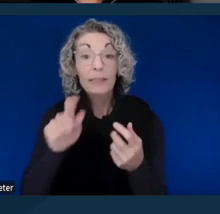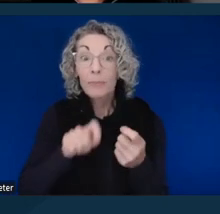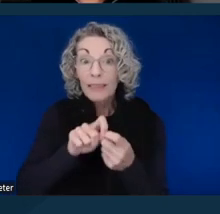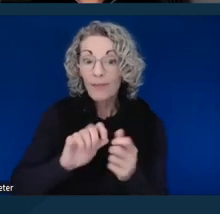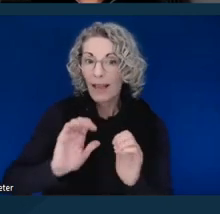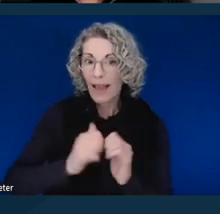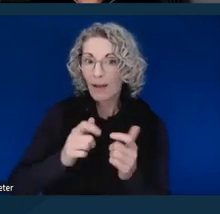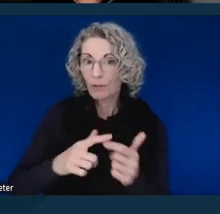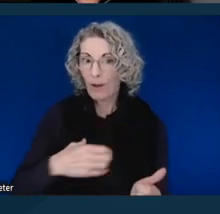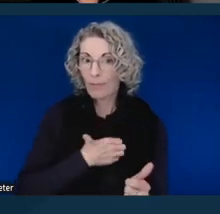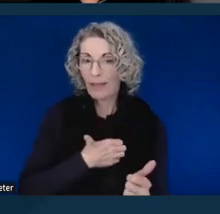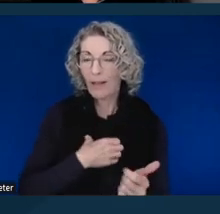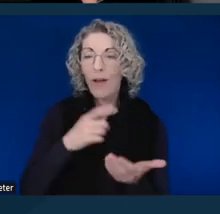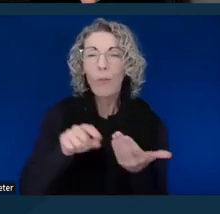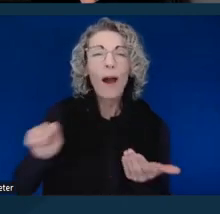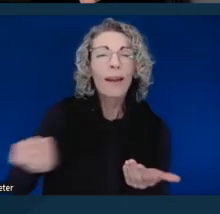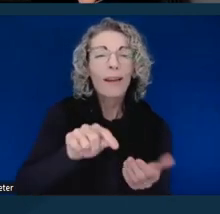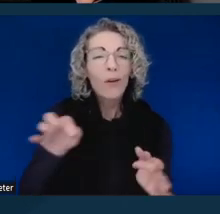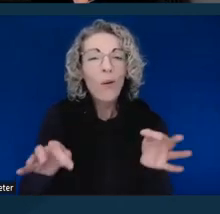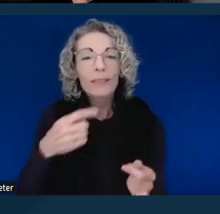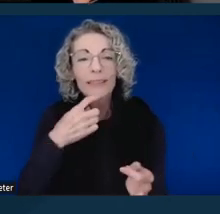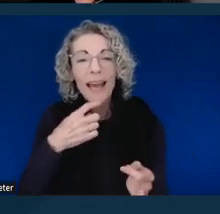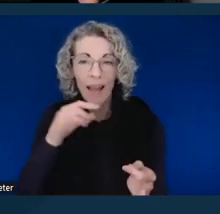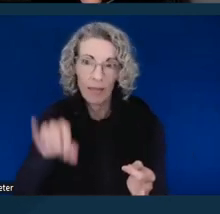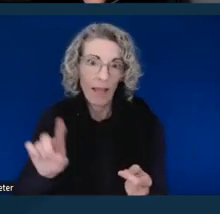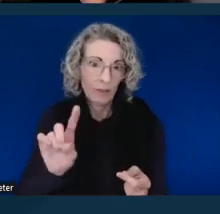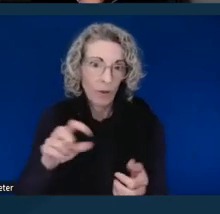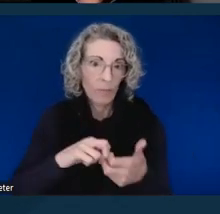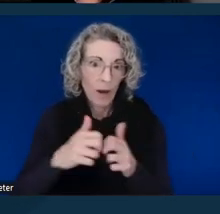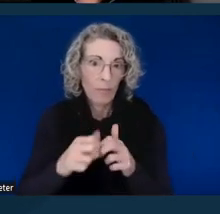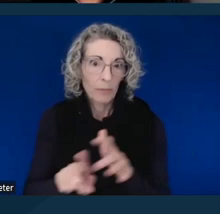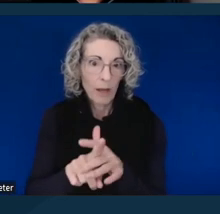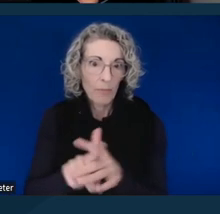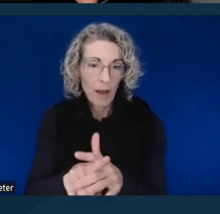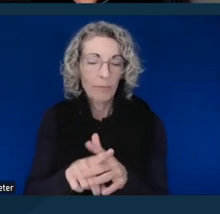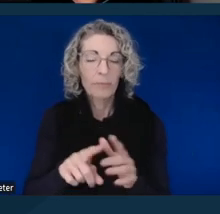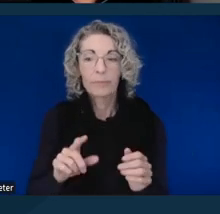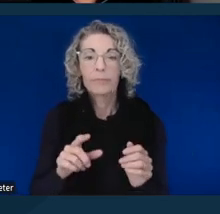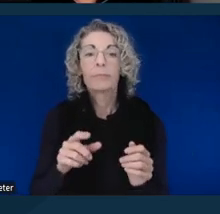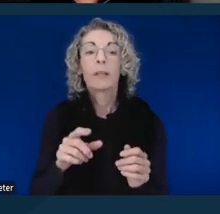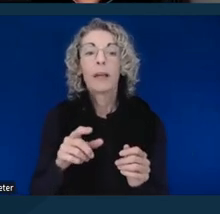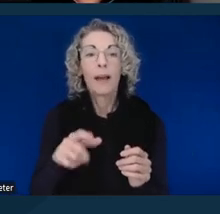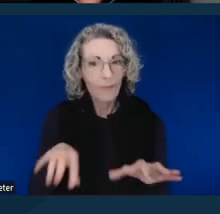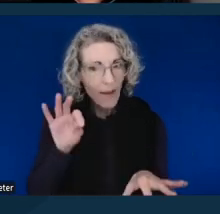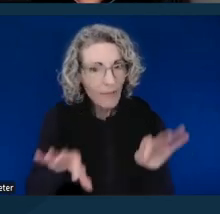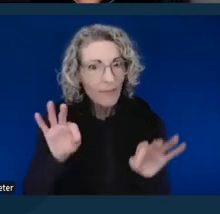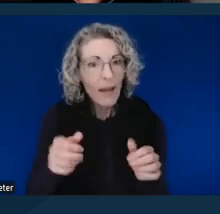because that's where a lot of the issues come up. We found that most of the Superior Court websites,